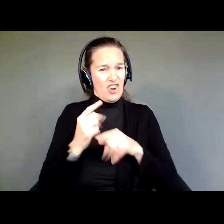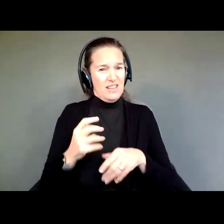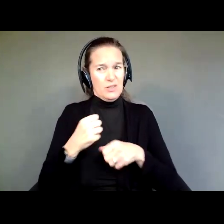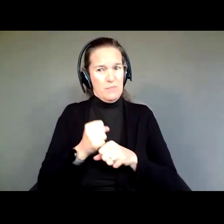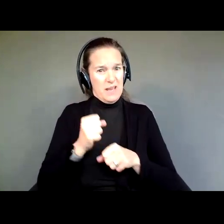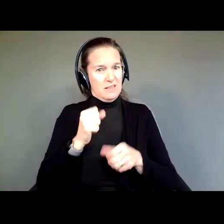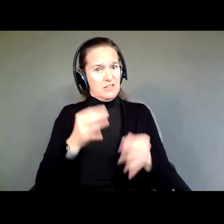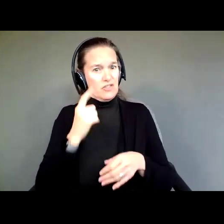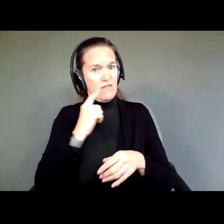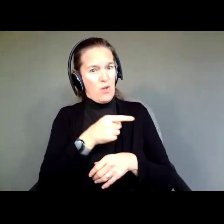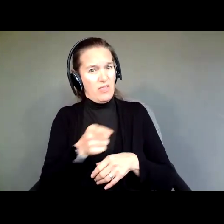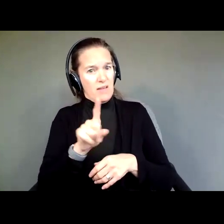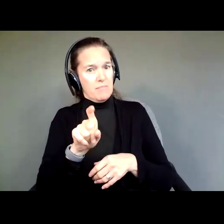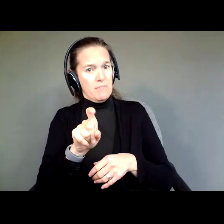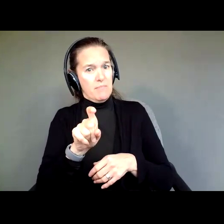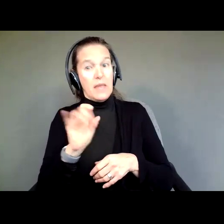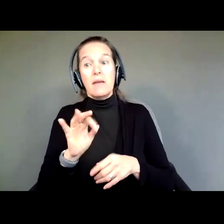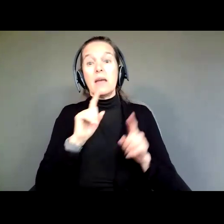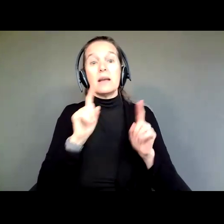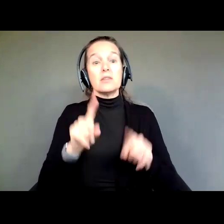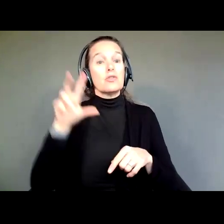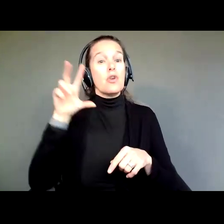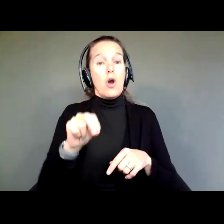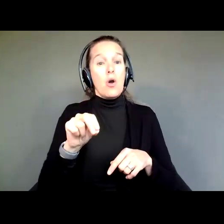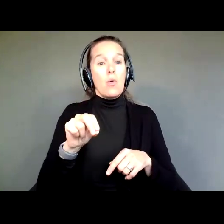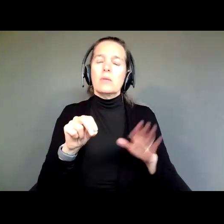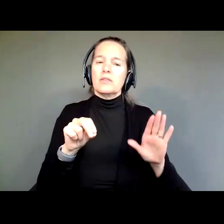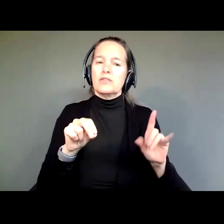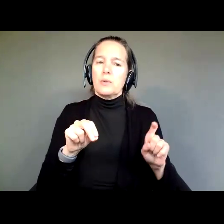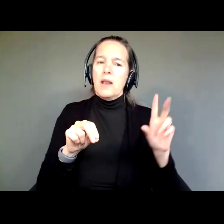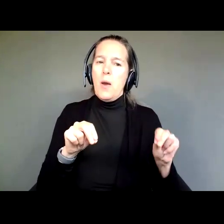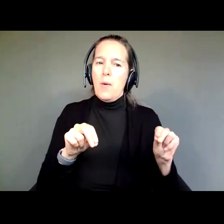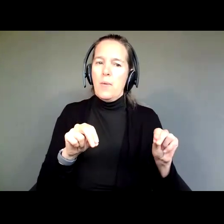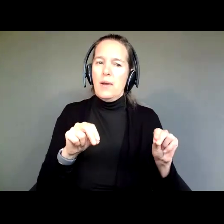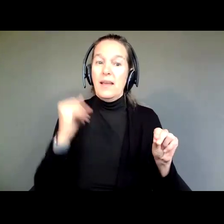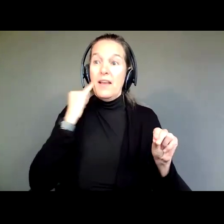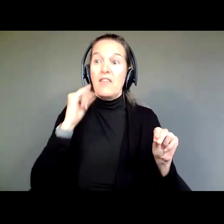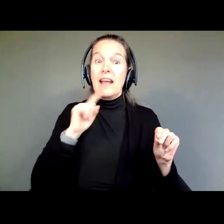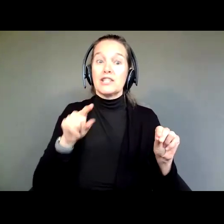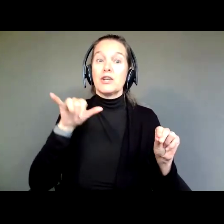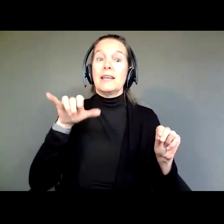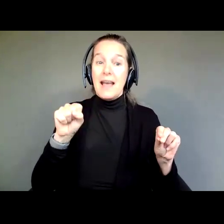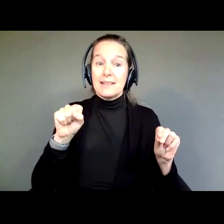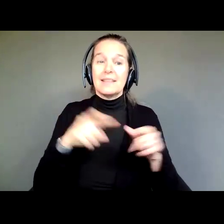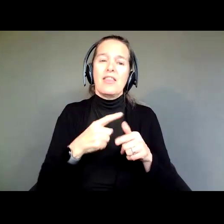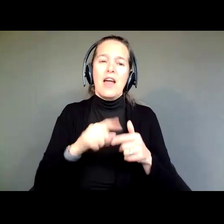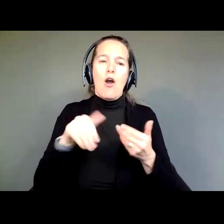And if the answer to that question is "no," and it should be no, because if the answer to that question was "yes," we'd all need guardians,